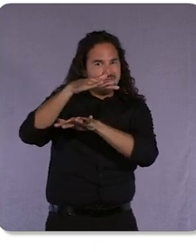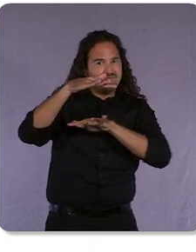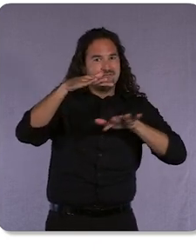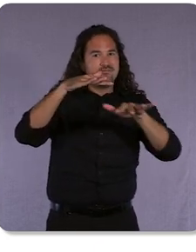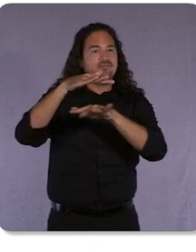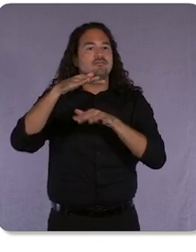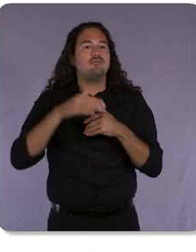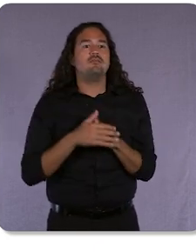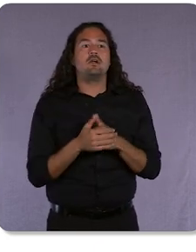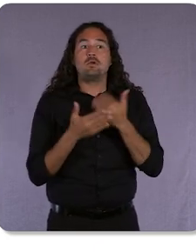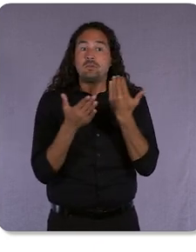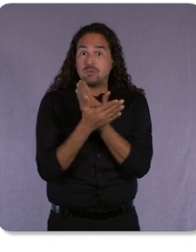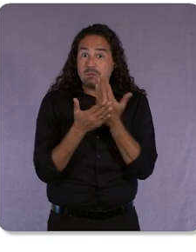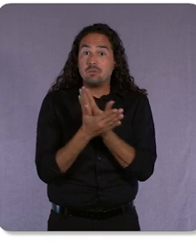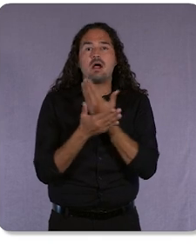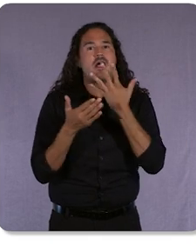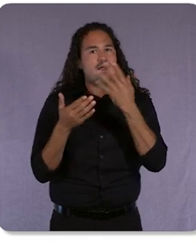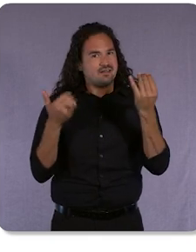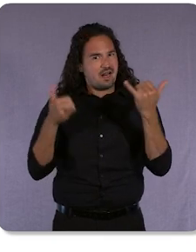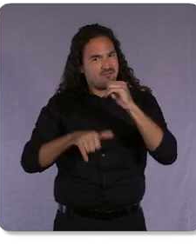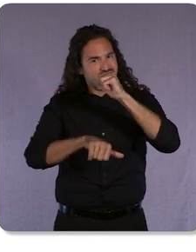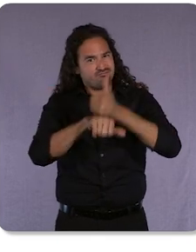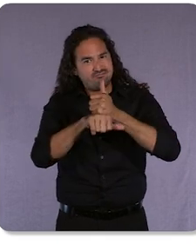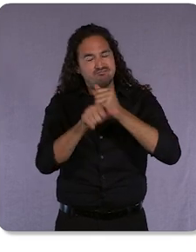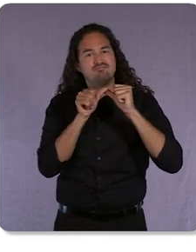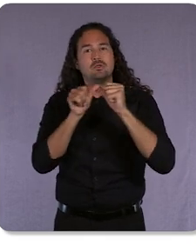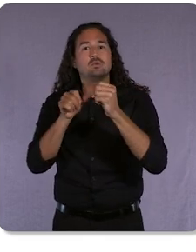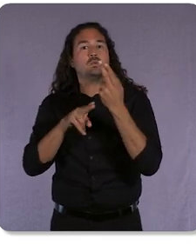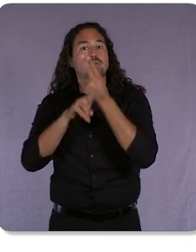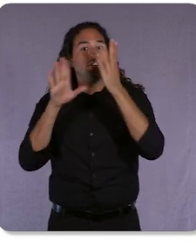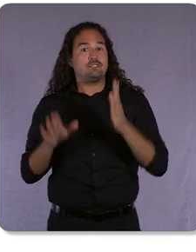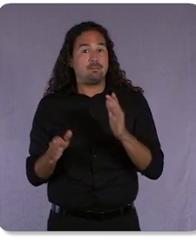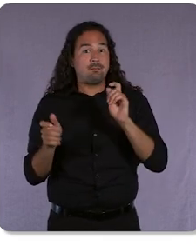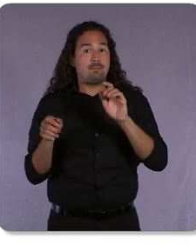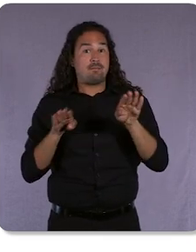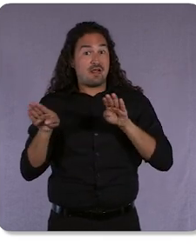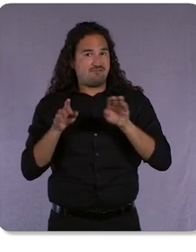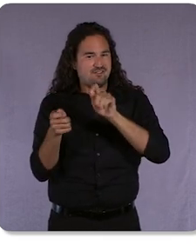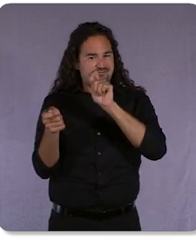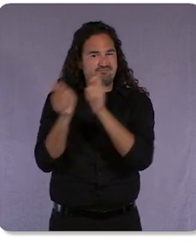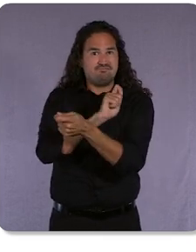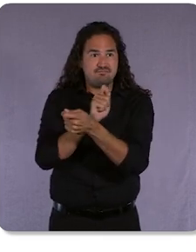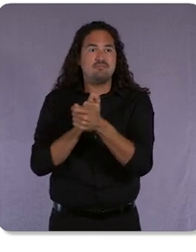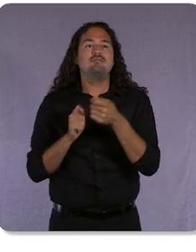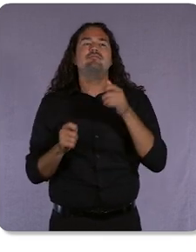behaviors are also creating new needs; needs that we believe only tech innovations can meet.